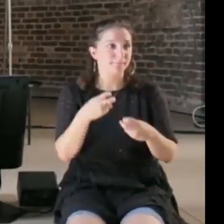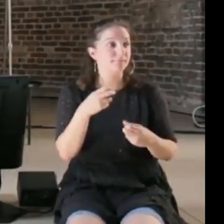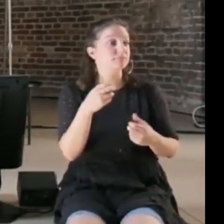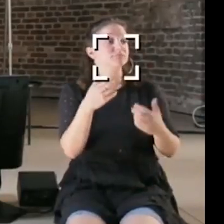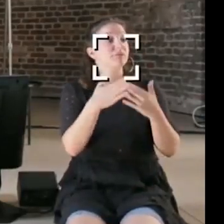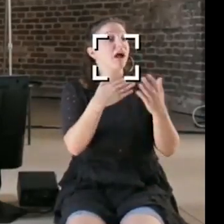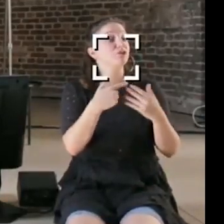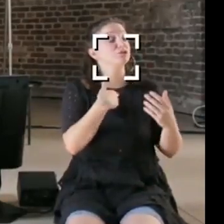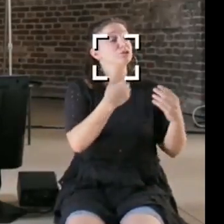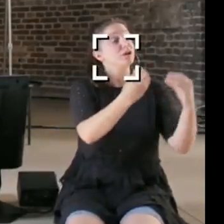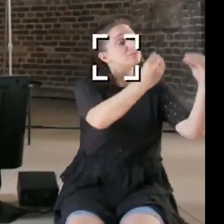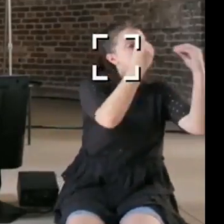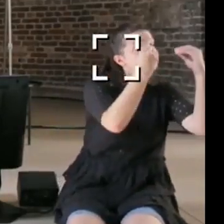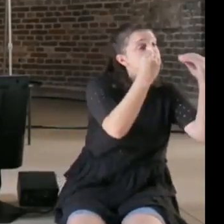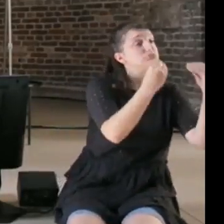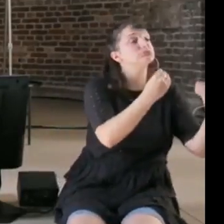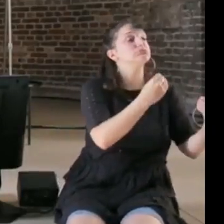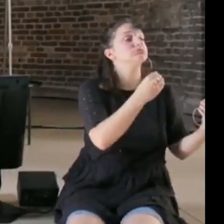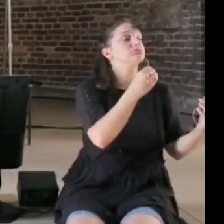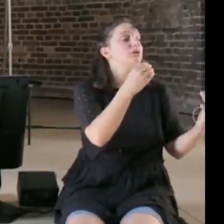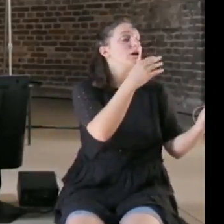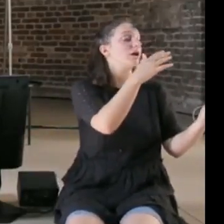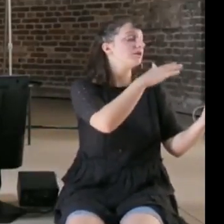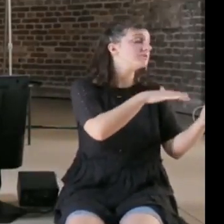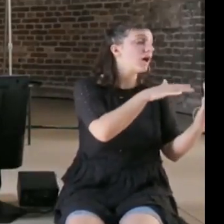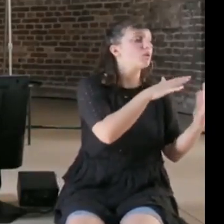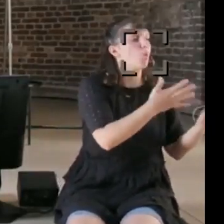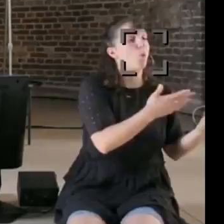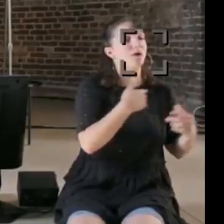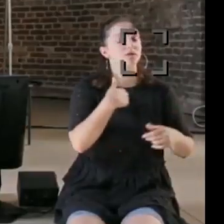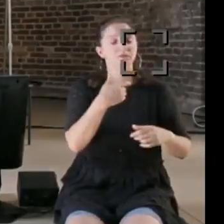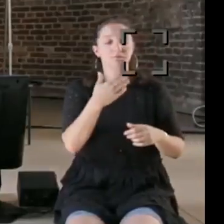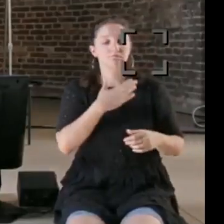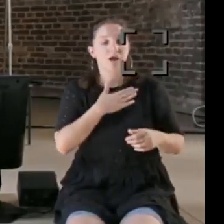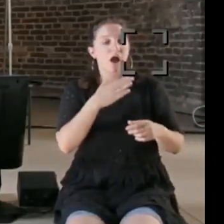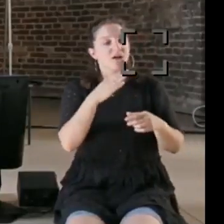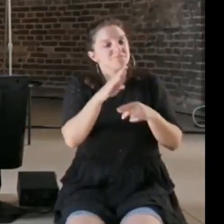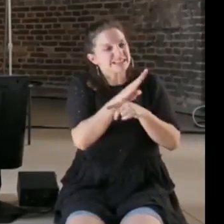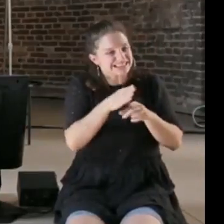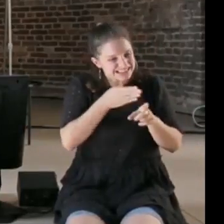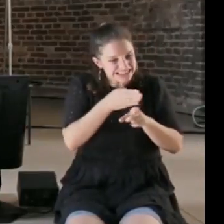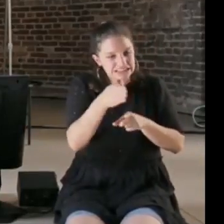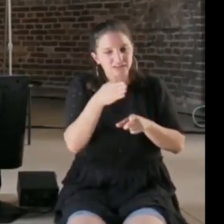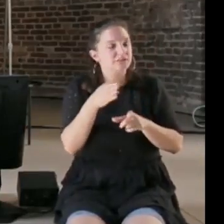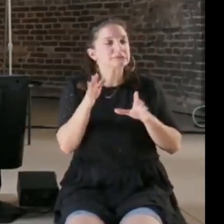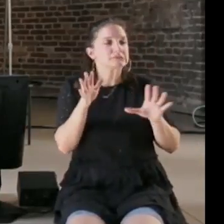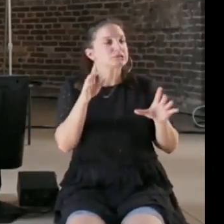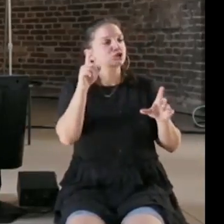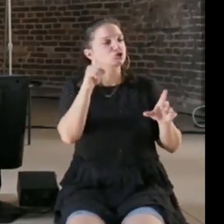have is these systems interact in a very formal clunky way, and federal funding, so government